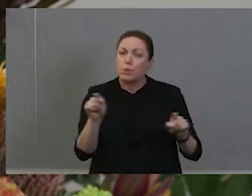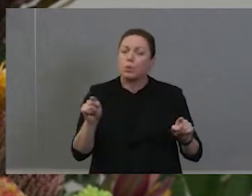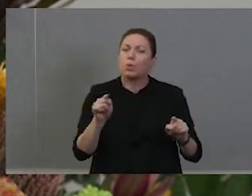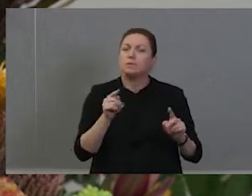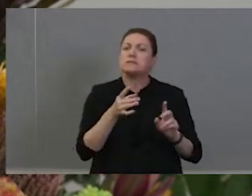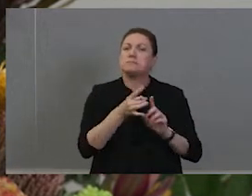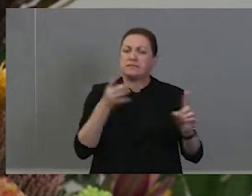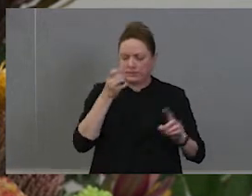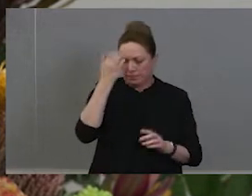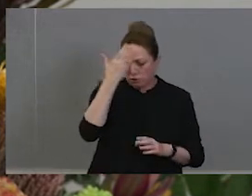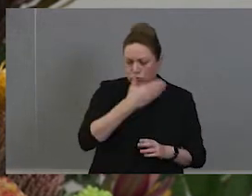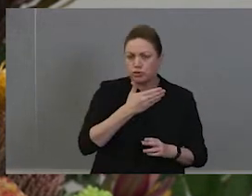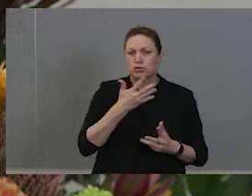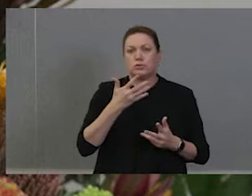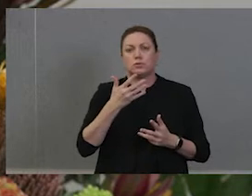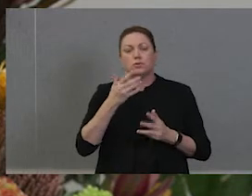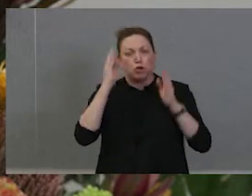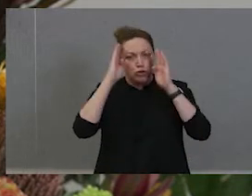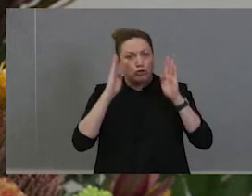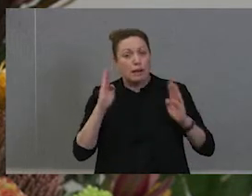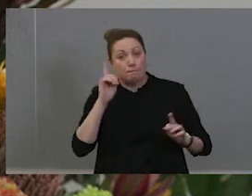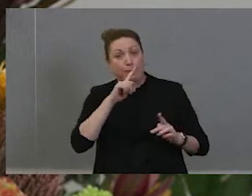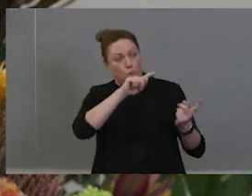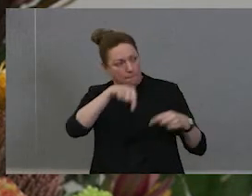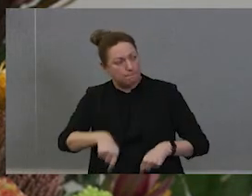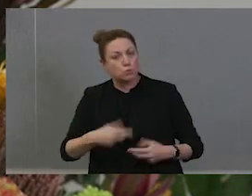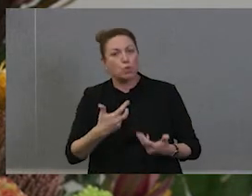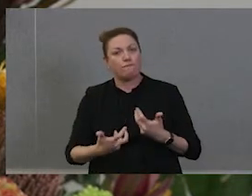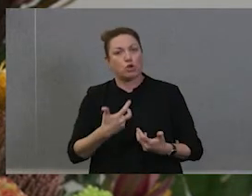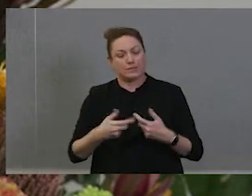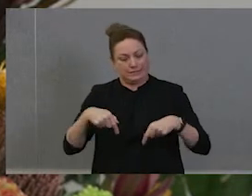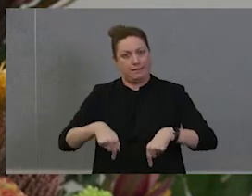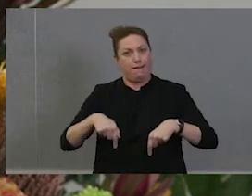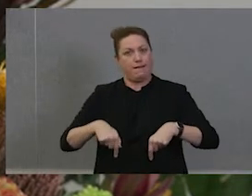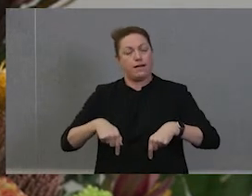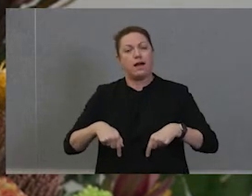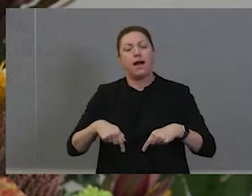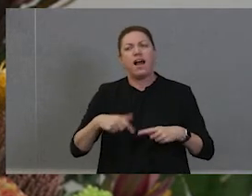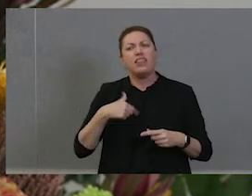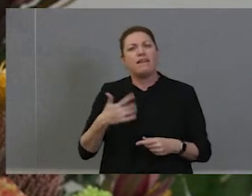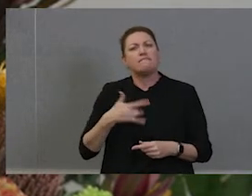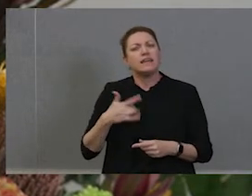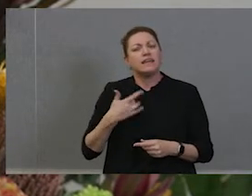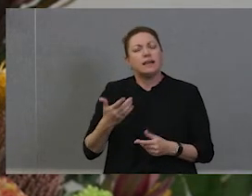coming to the university, being on the lands here and then I think there's a sense of hope and faith,